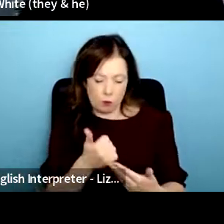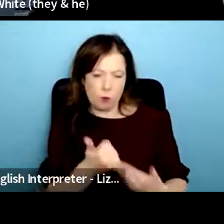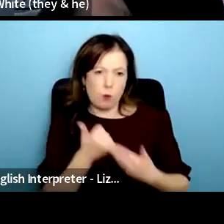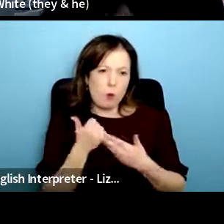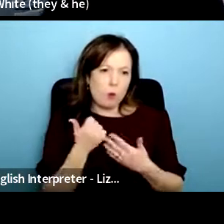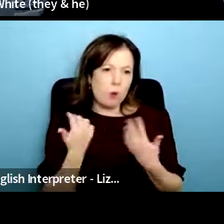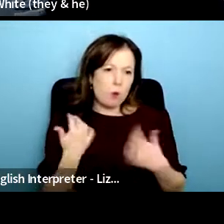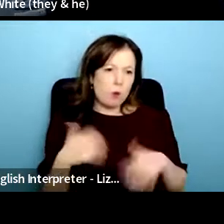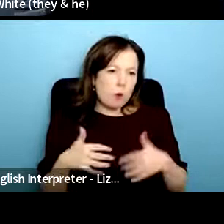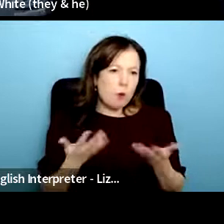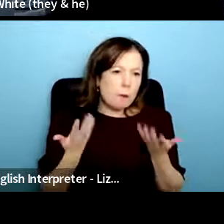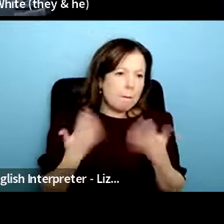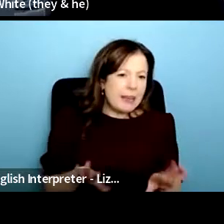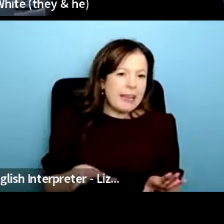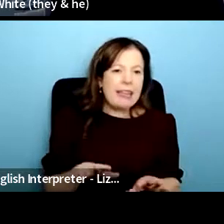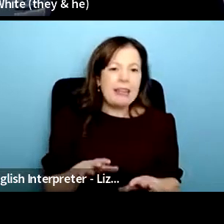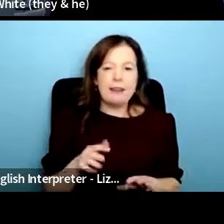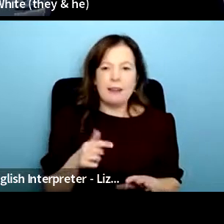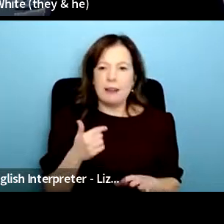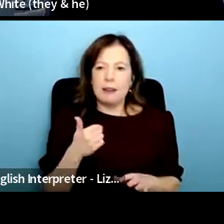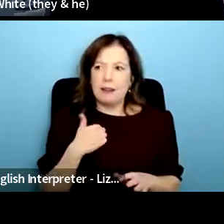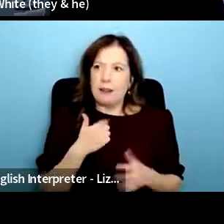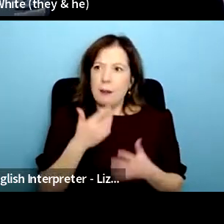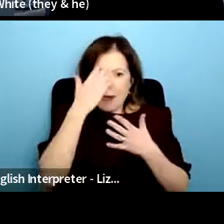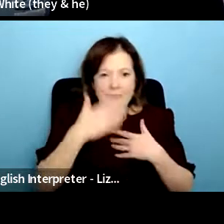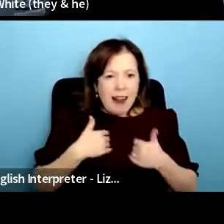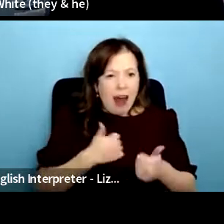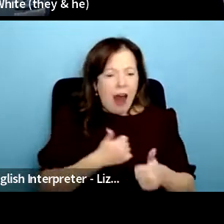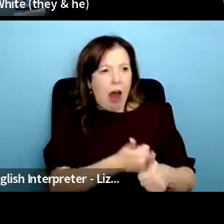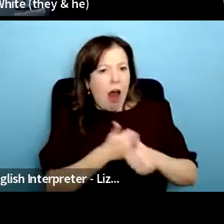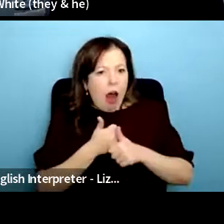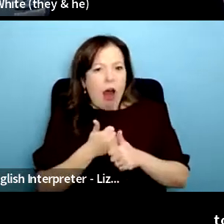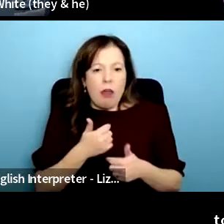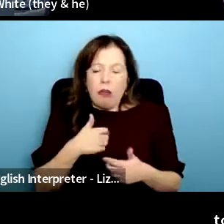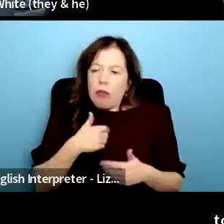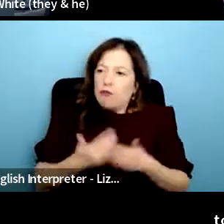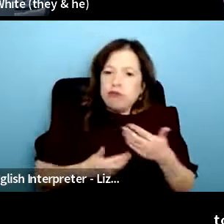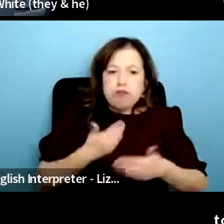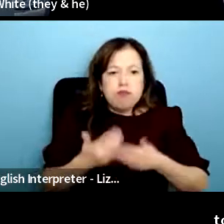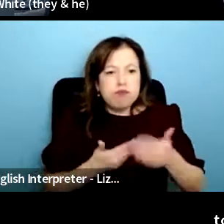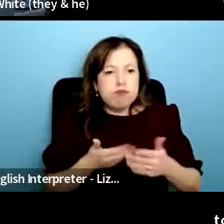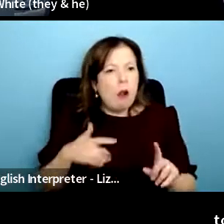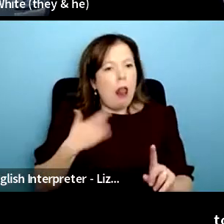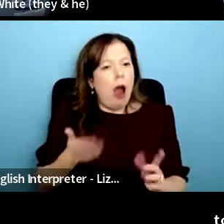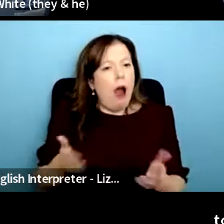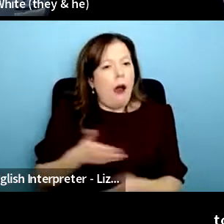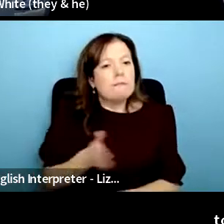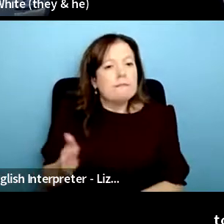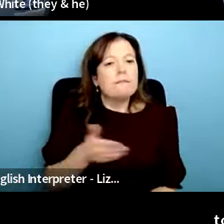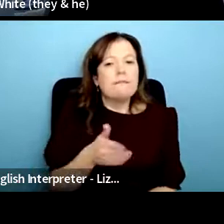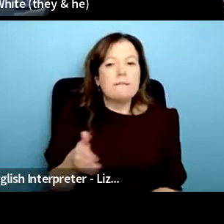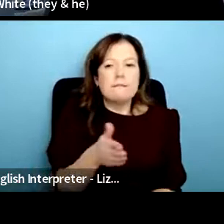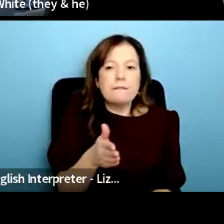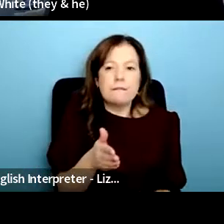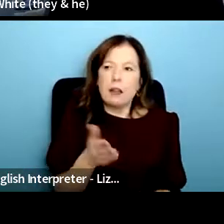own journeys our own mental health um but also thinking about assumptions actually and wanting